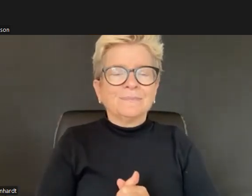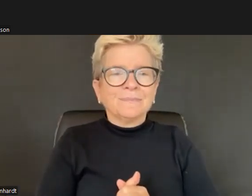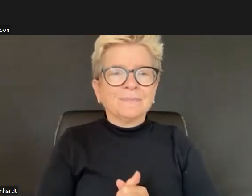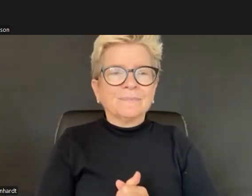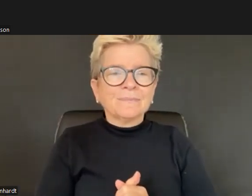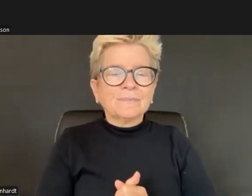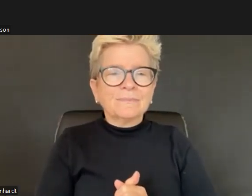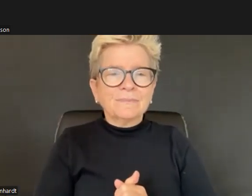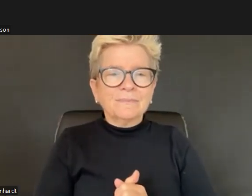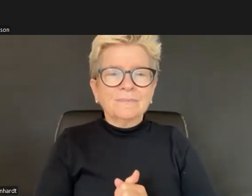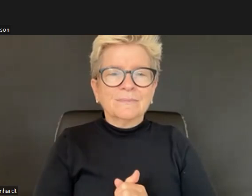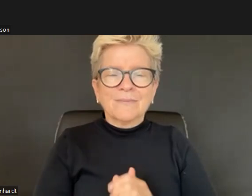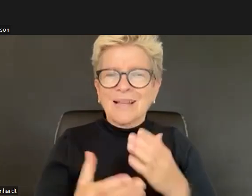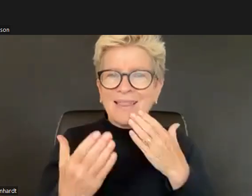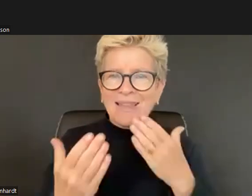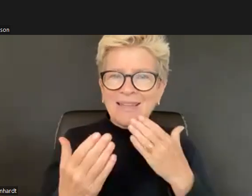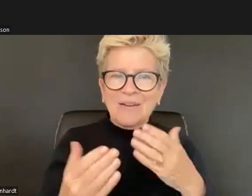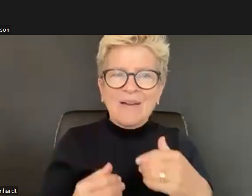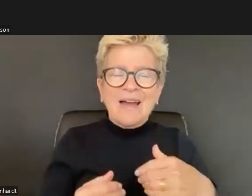How has that been like? And how do you set that kind of classroom up?